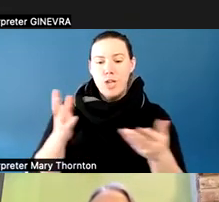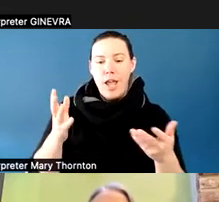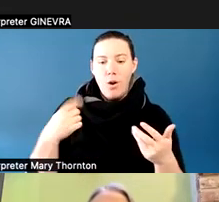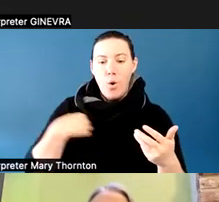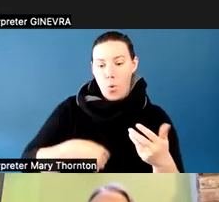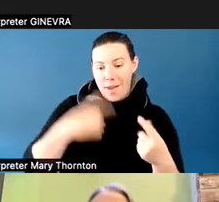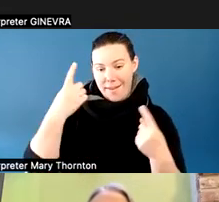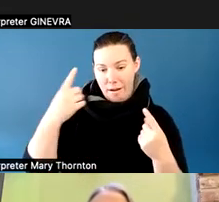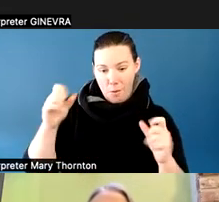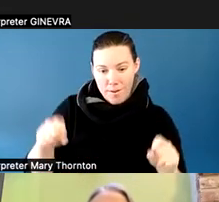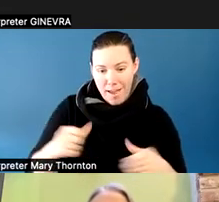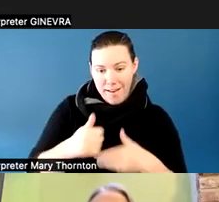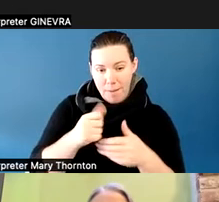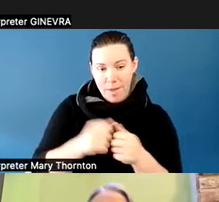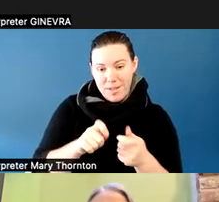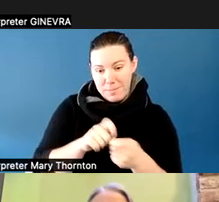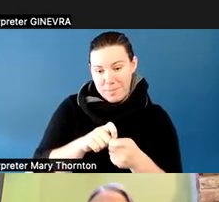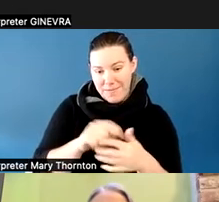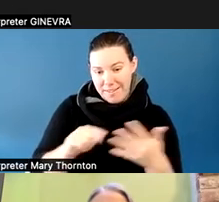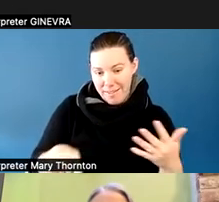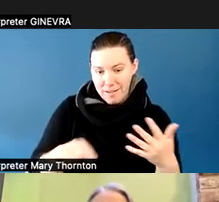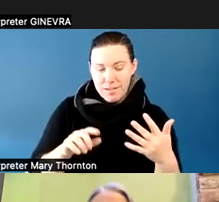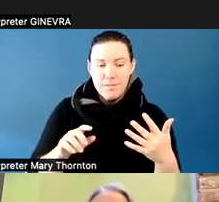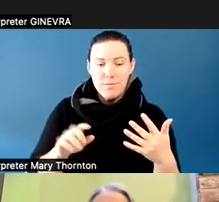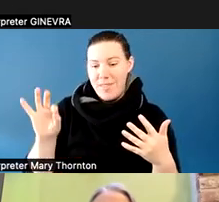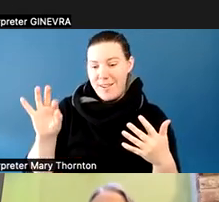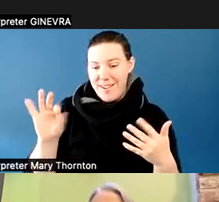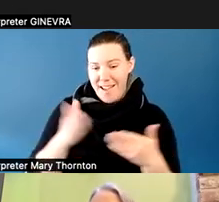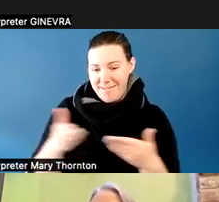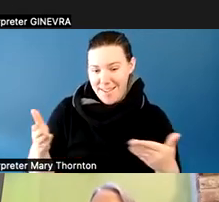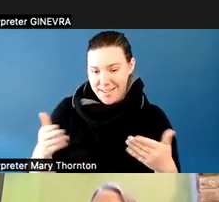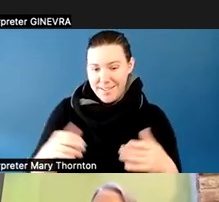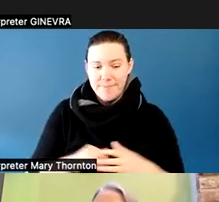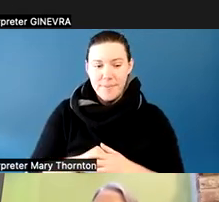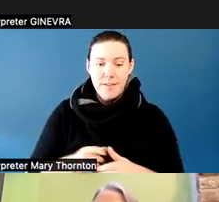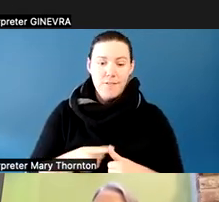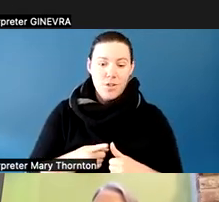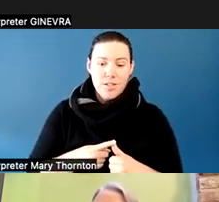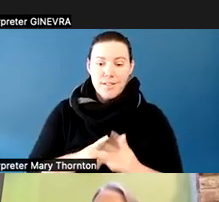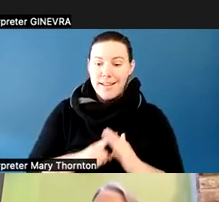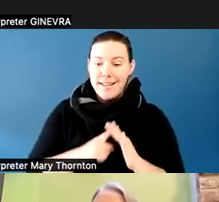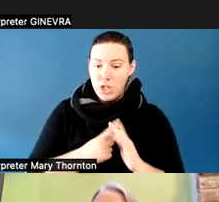I'll just go through them really quickly. There's nine of them. One is initiating conversations.